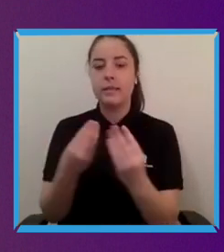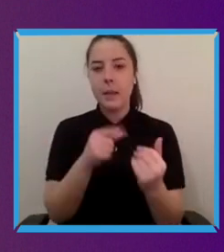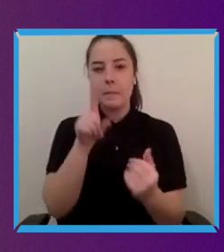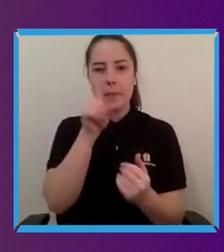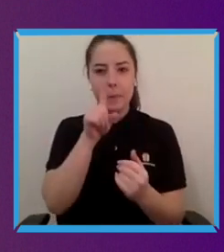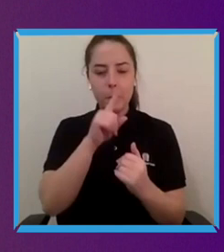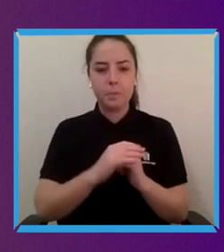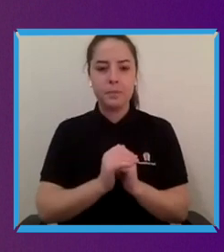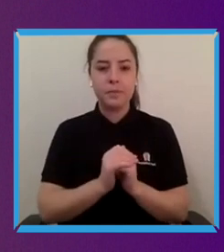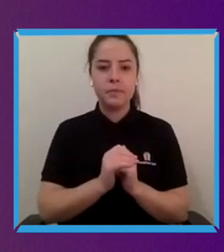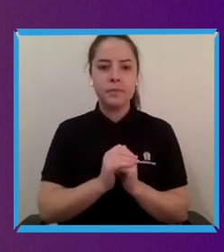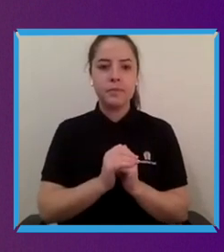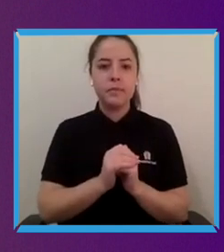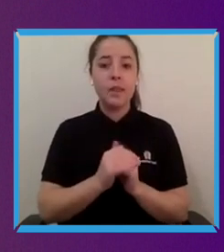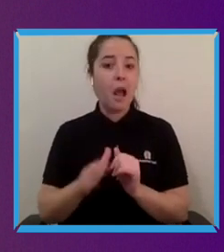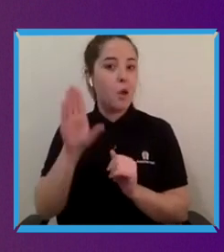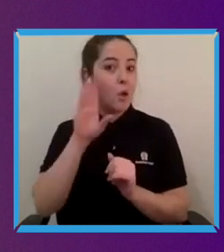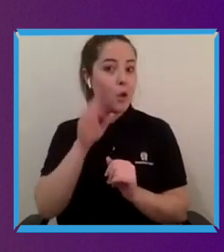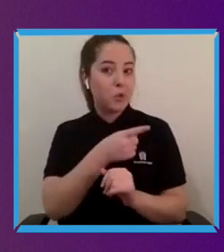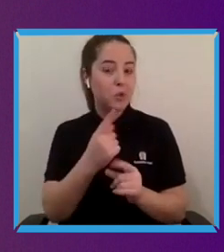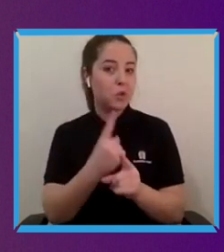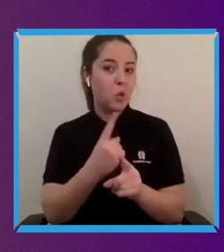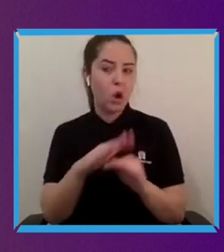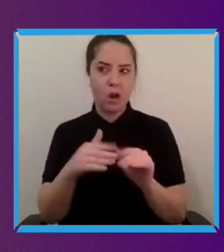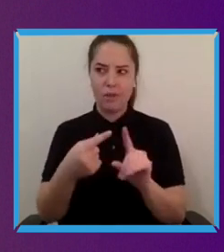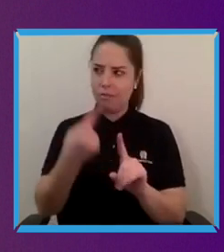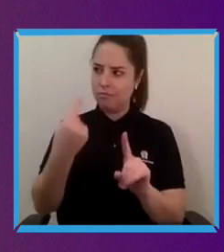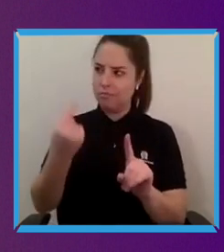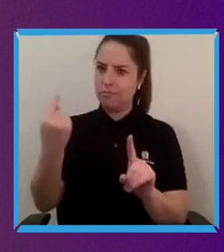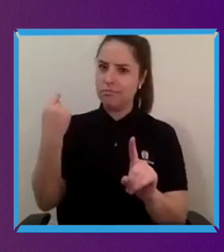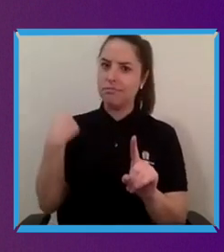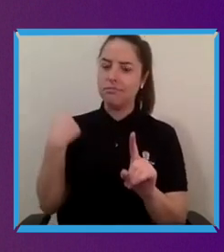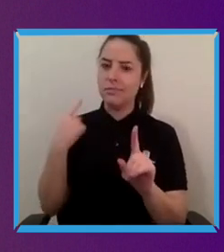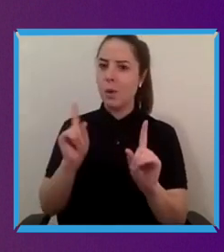the history of innovation and and seeing um the ways that we've designed at the